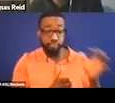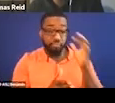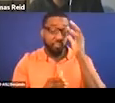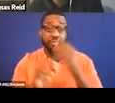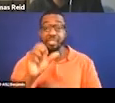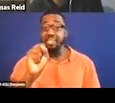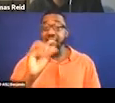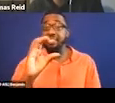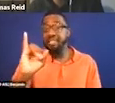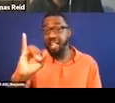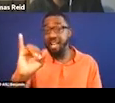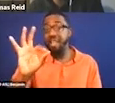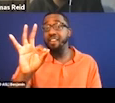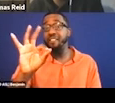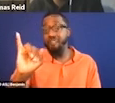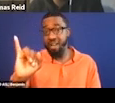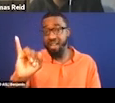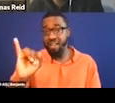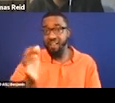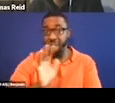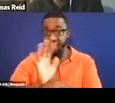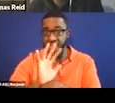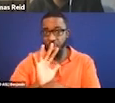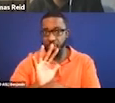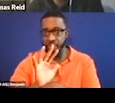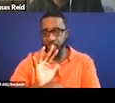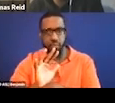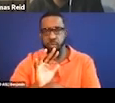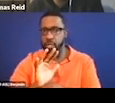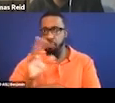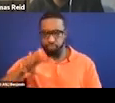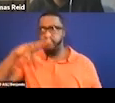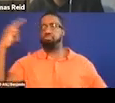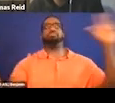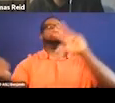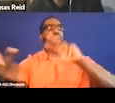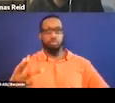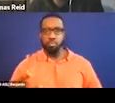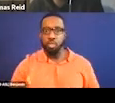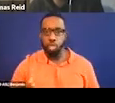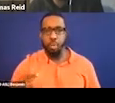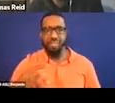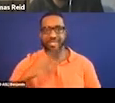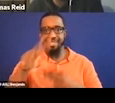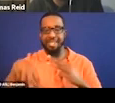nothing in our world the things that are seen on our screen at that time. So my final story for you.